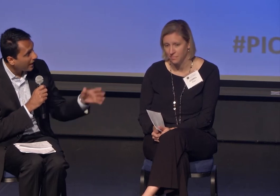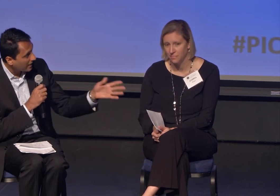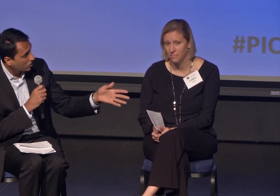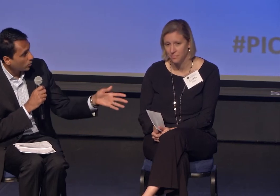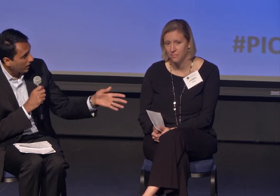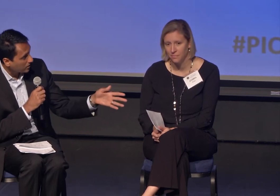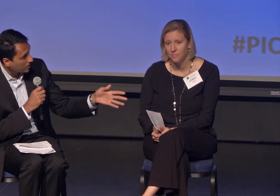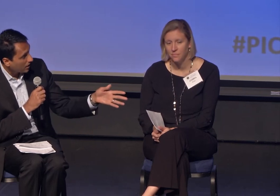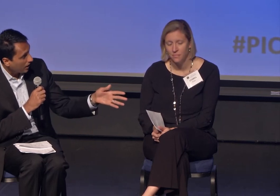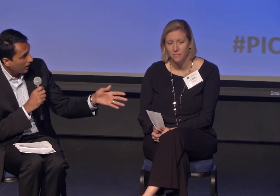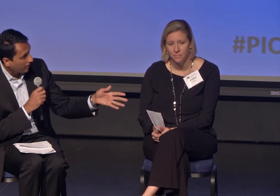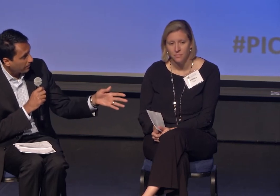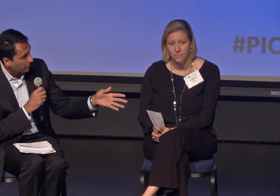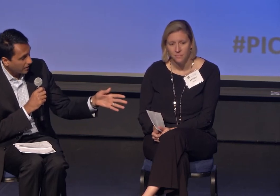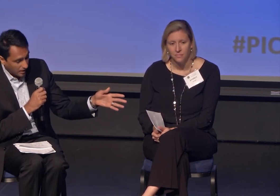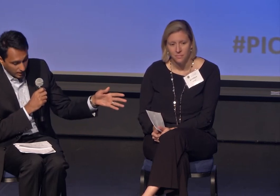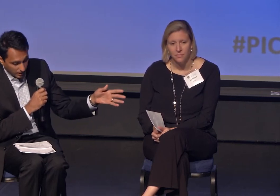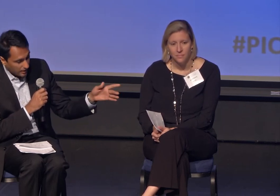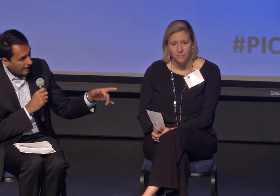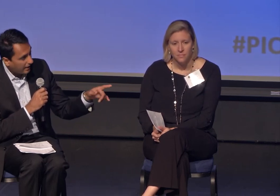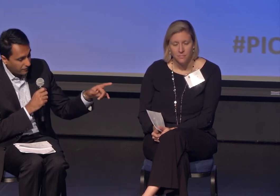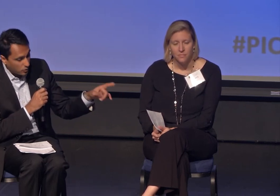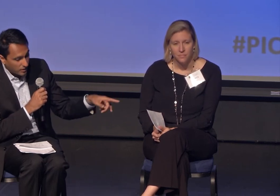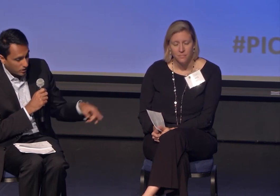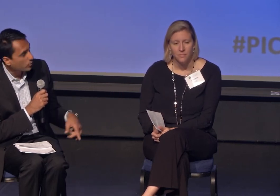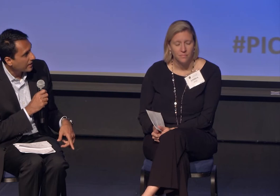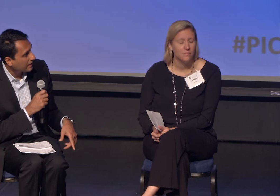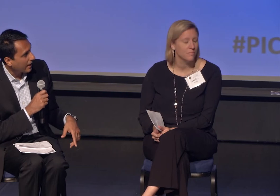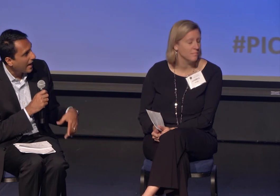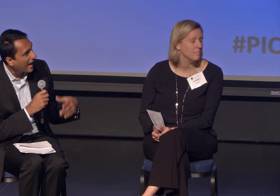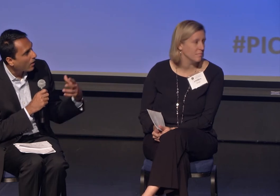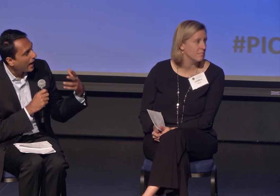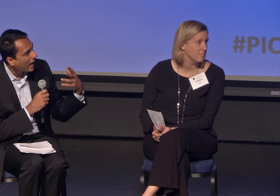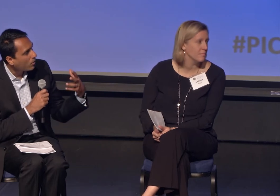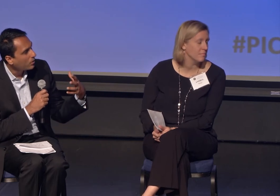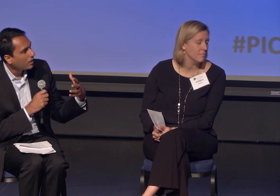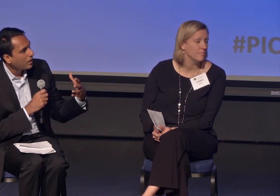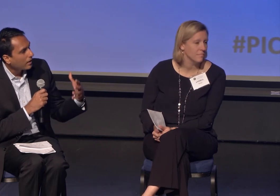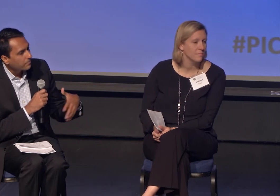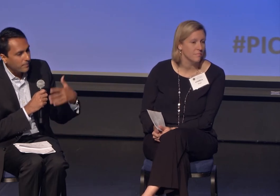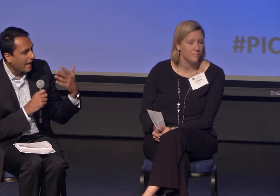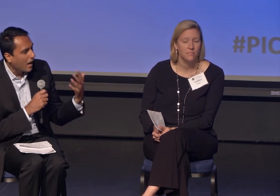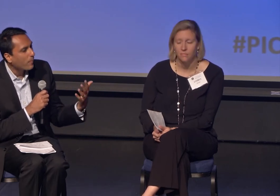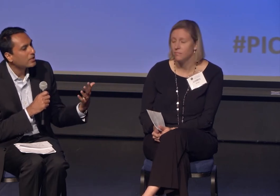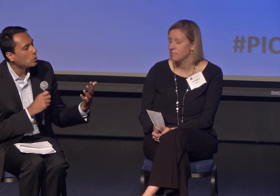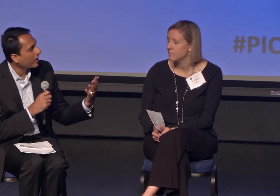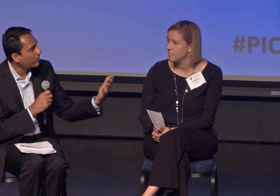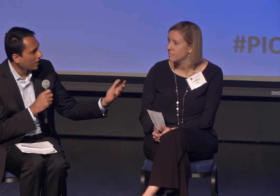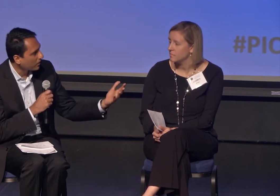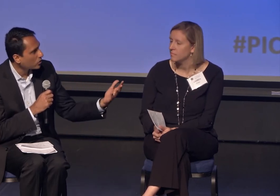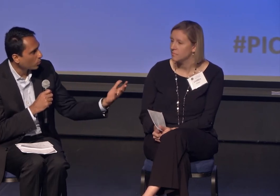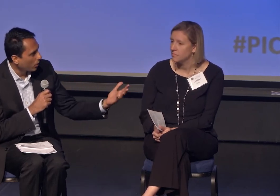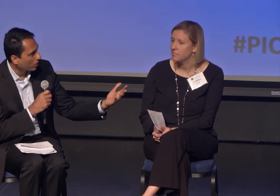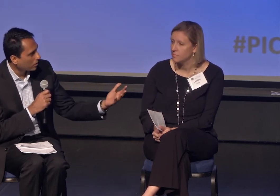I'm going to ask Chris if you can address that -- how might you have done this work?